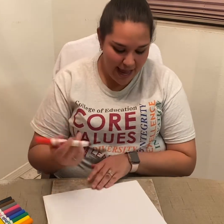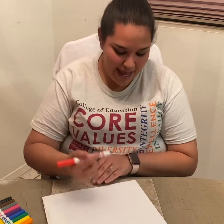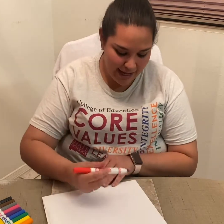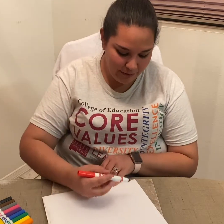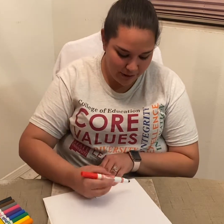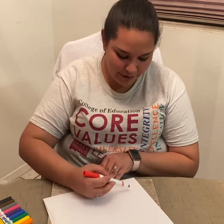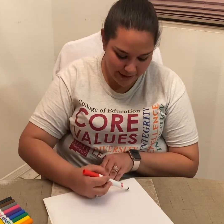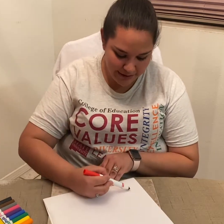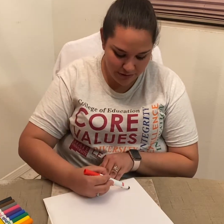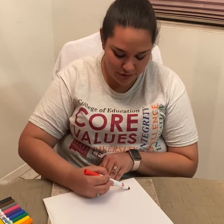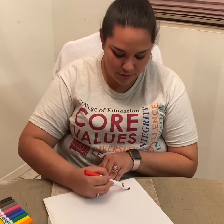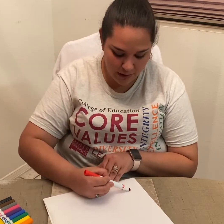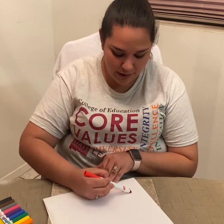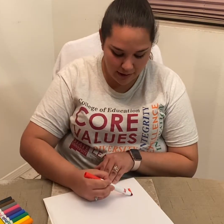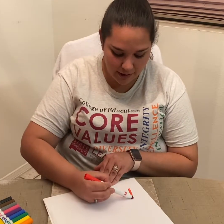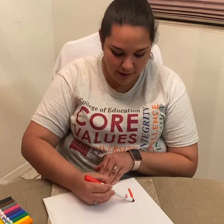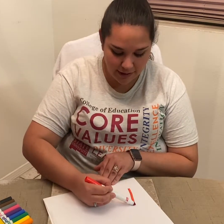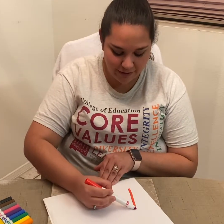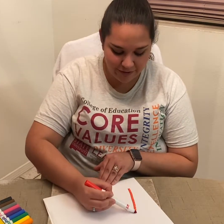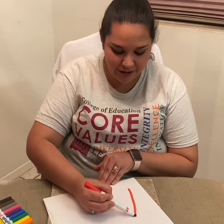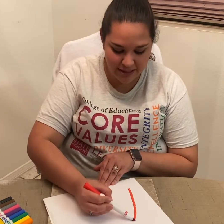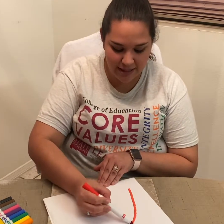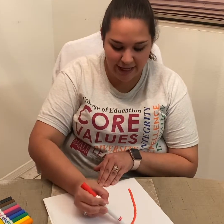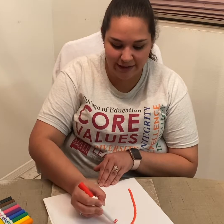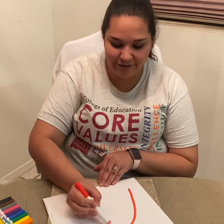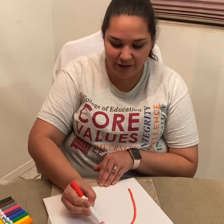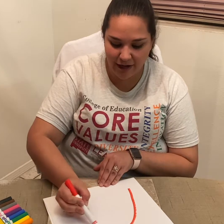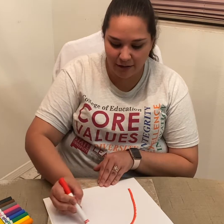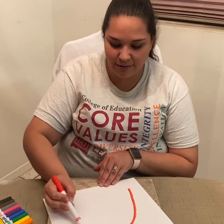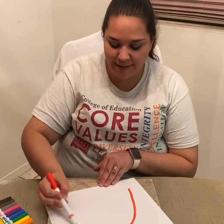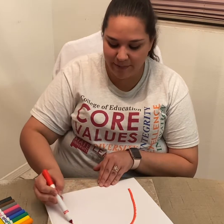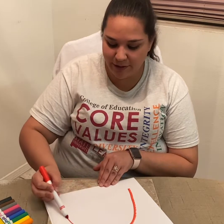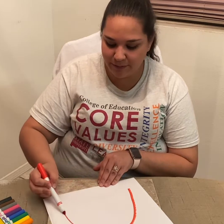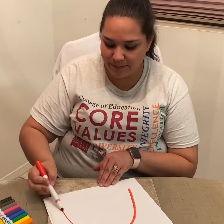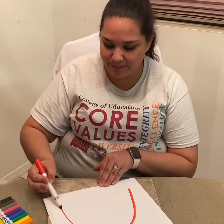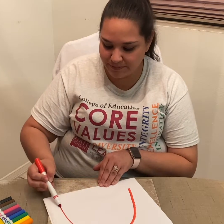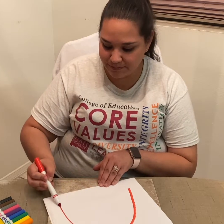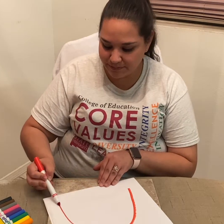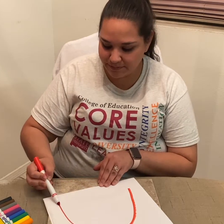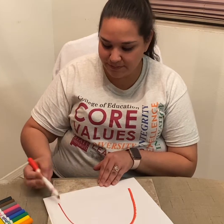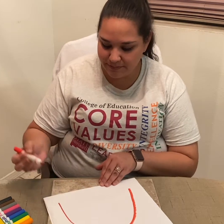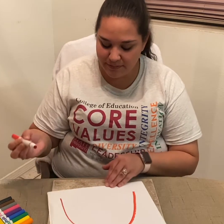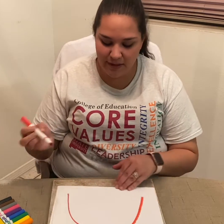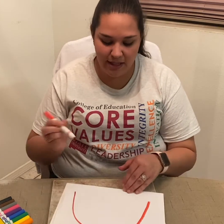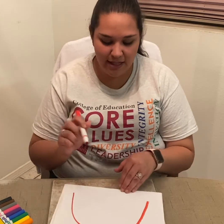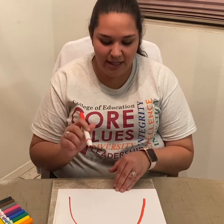and we're going to draw our first line for our rainbow.